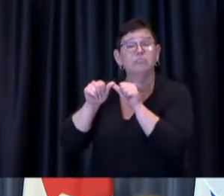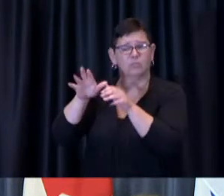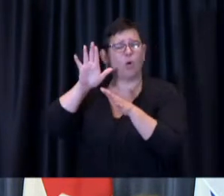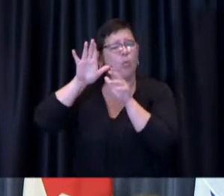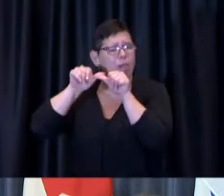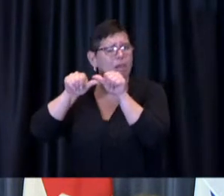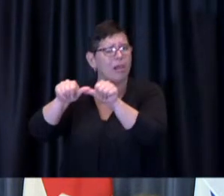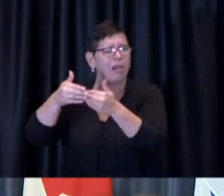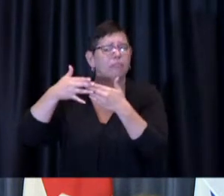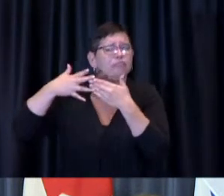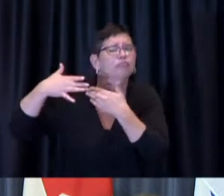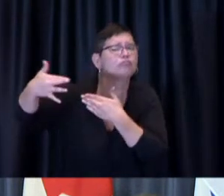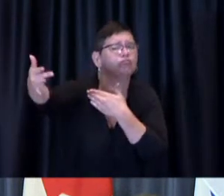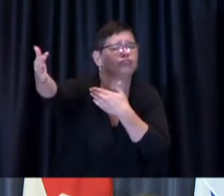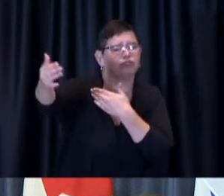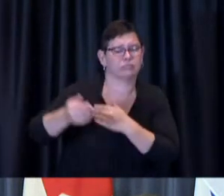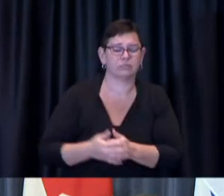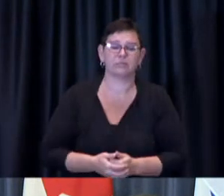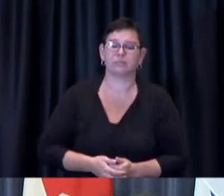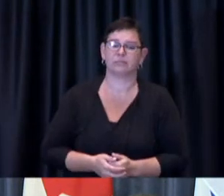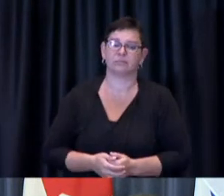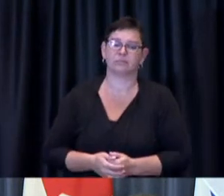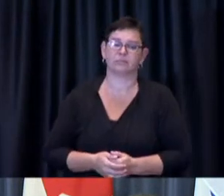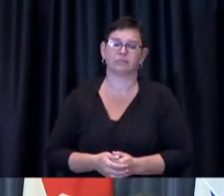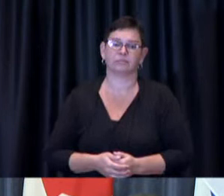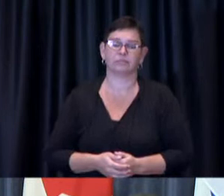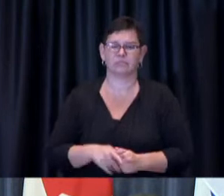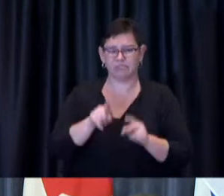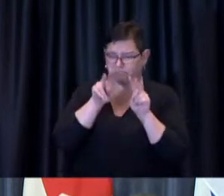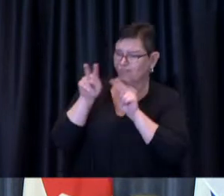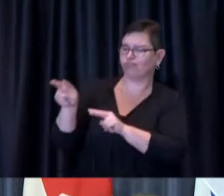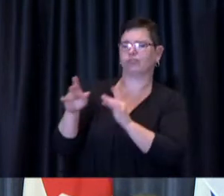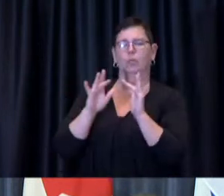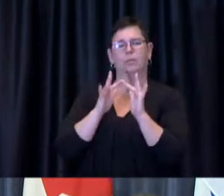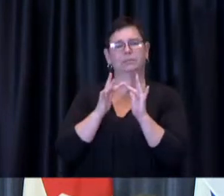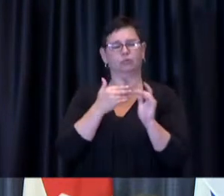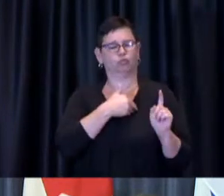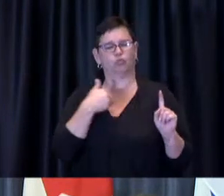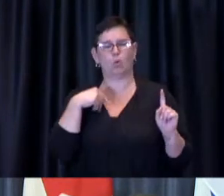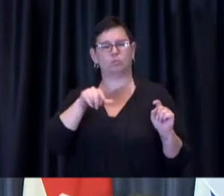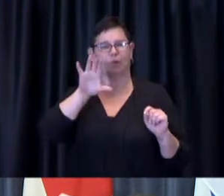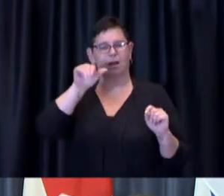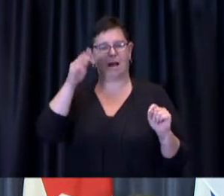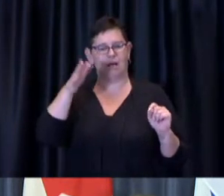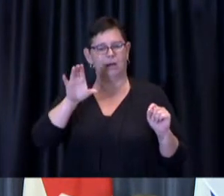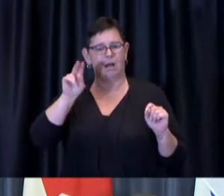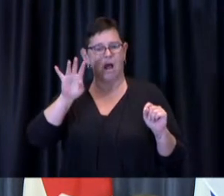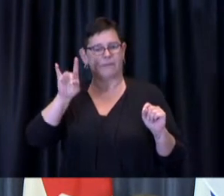via toronto.ca/COVID19 or by phone at 1-833-943-3900.